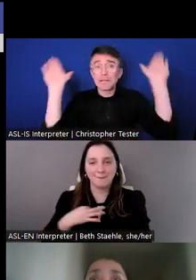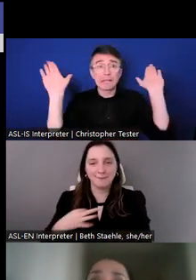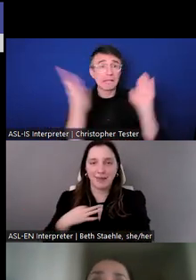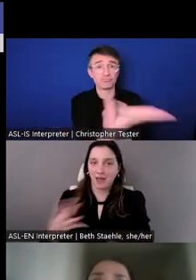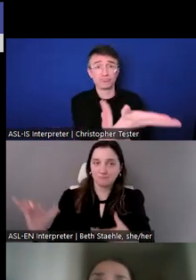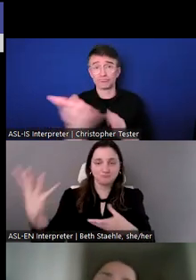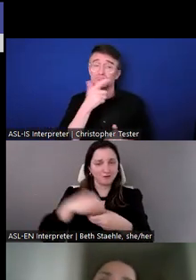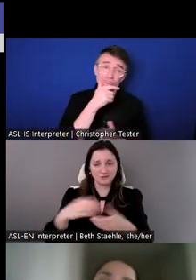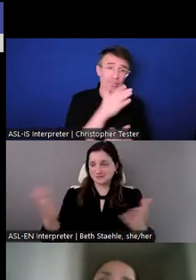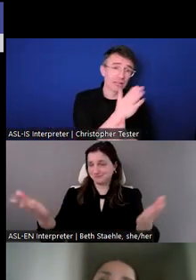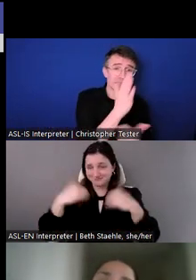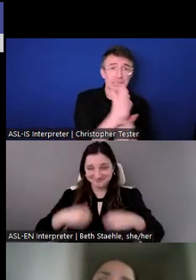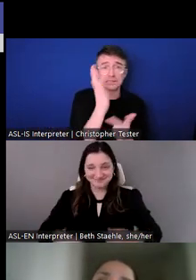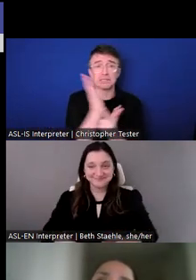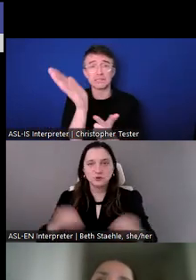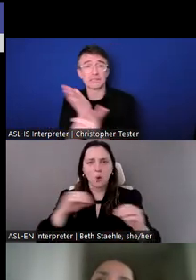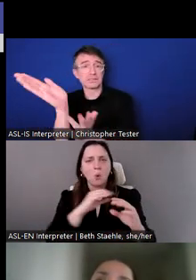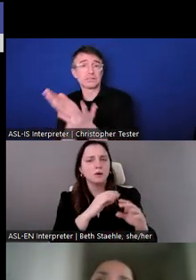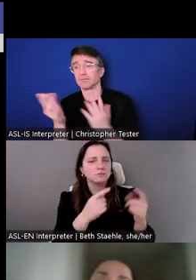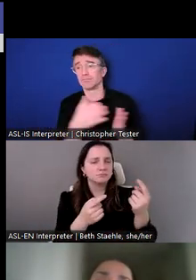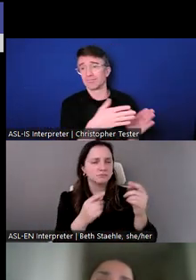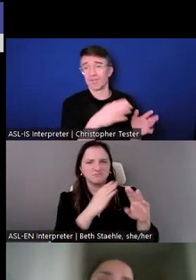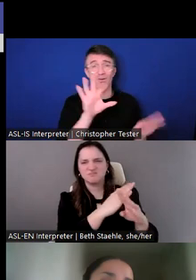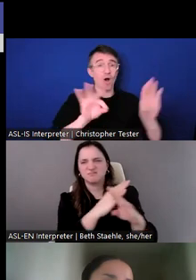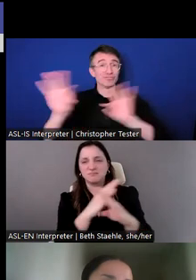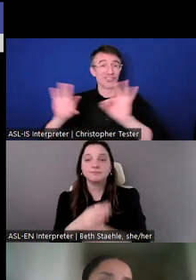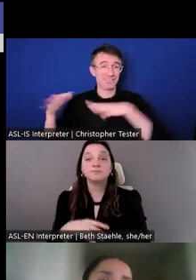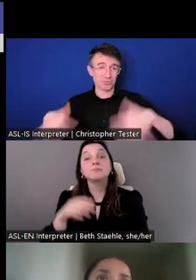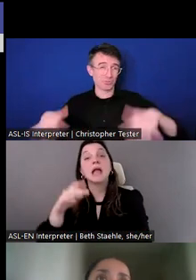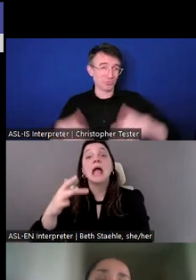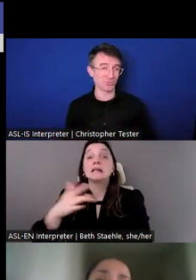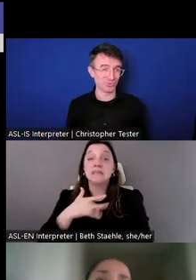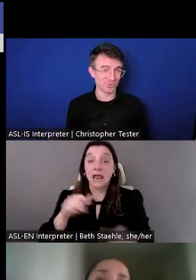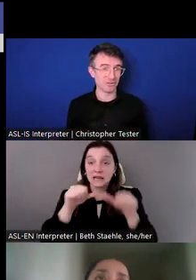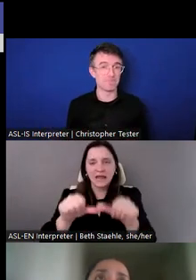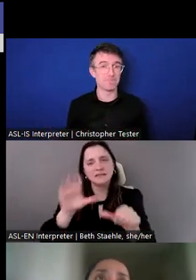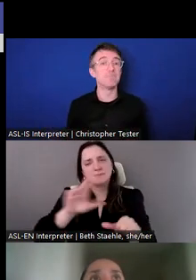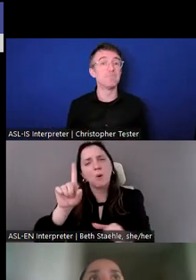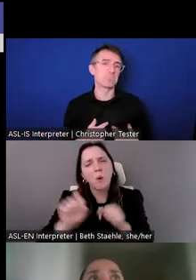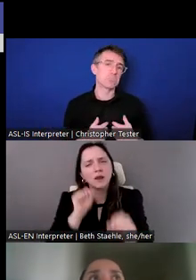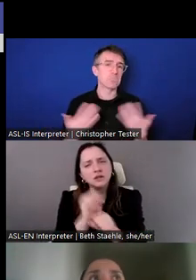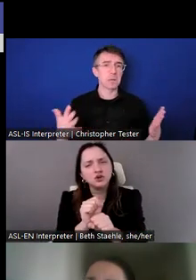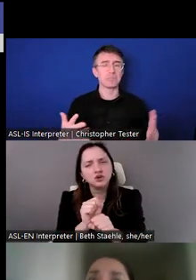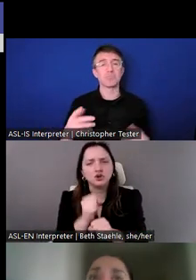Our fellowships typically don't go anywhere beyond a year, but it's also a great short